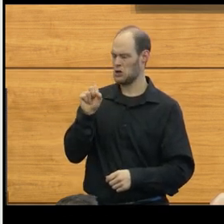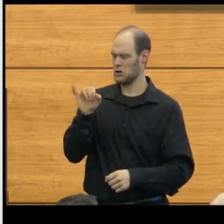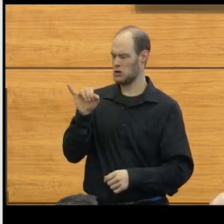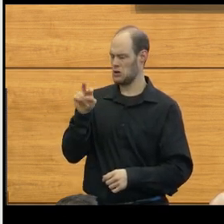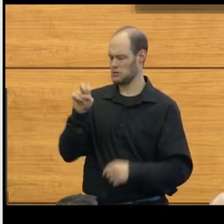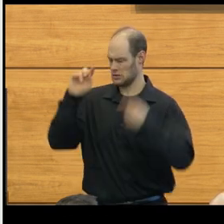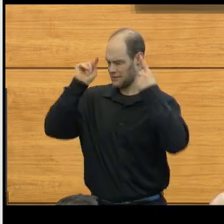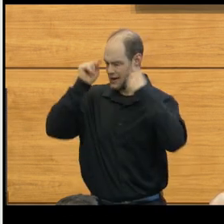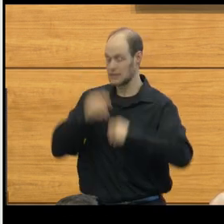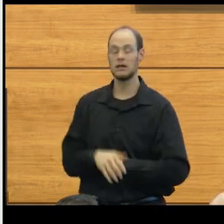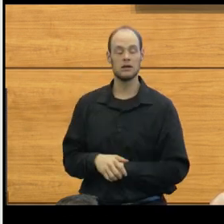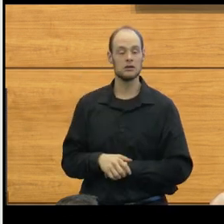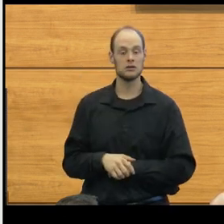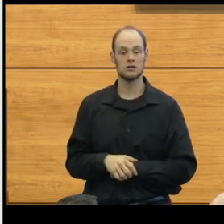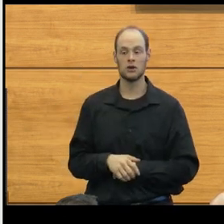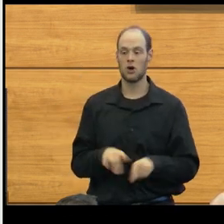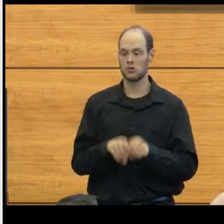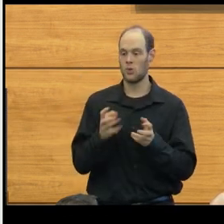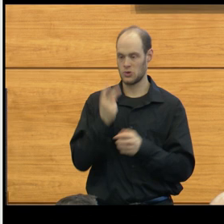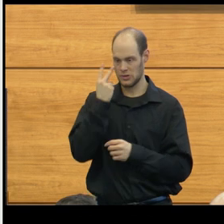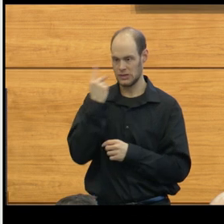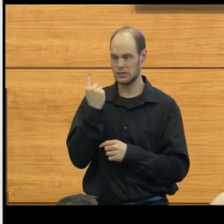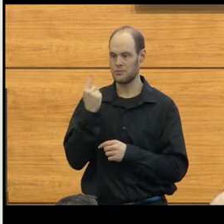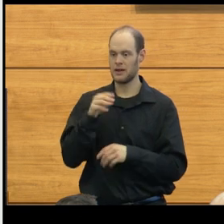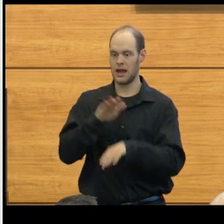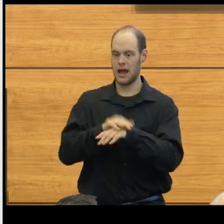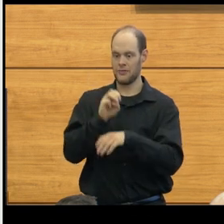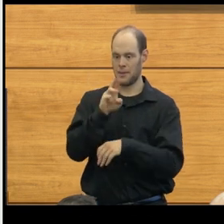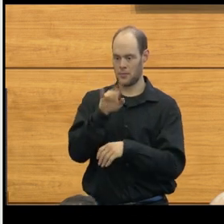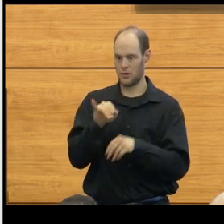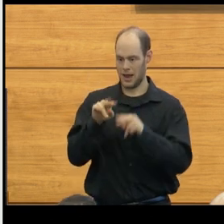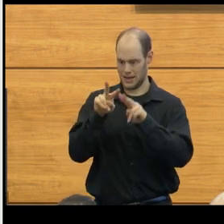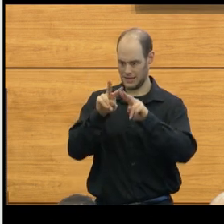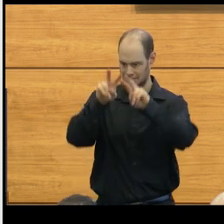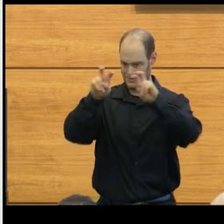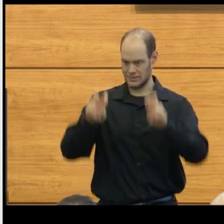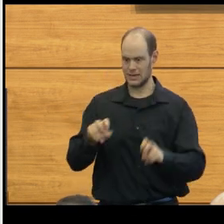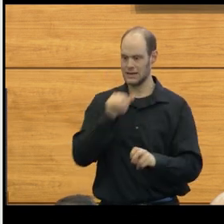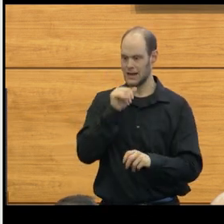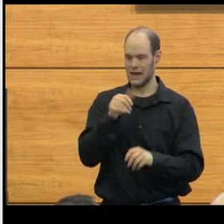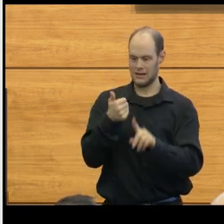We also wanna see something on the MRI scan. It's not just the ectopia itself,